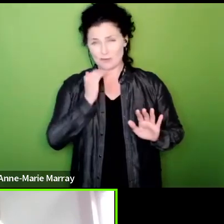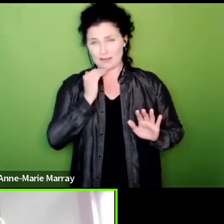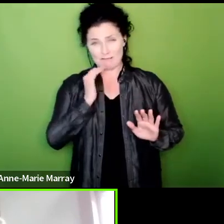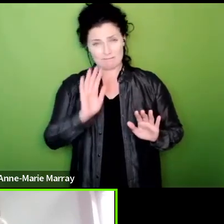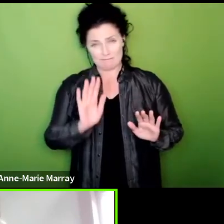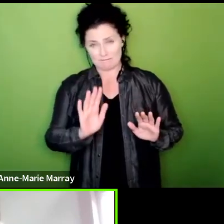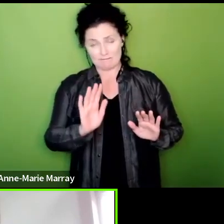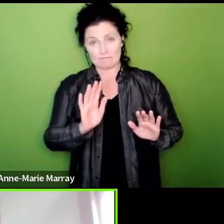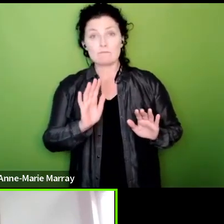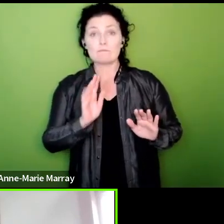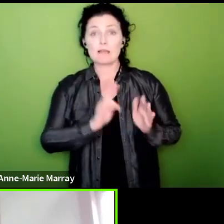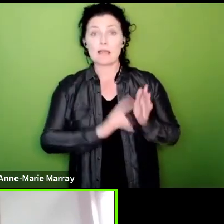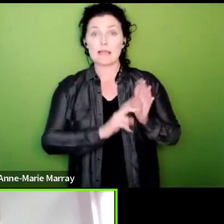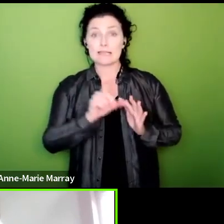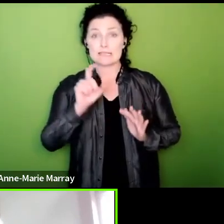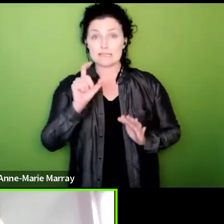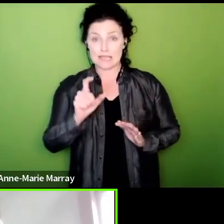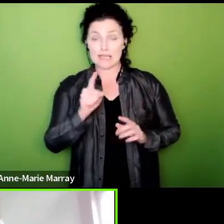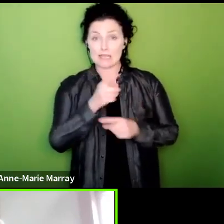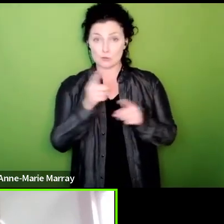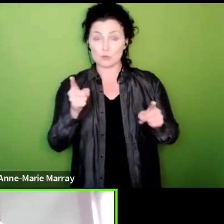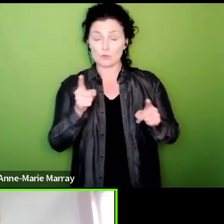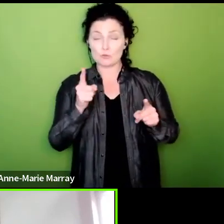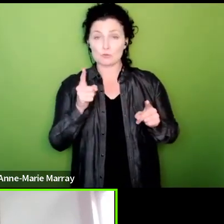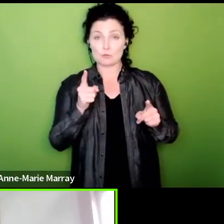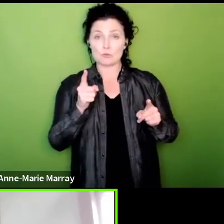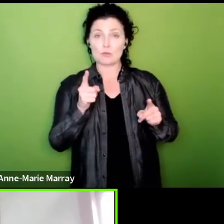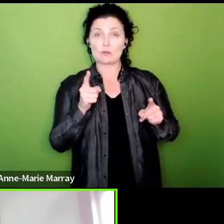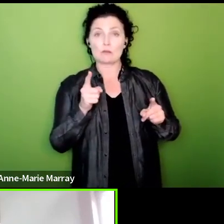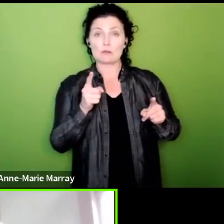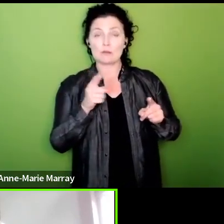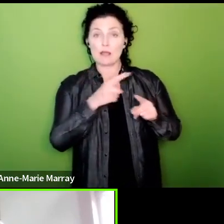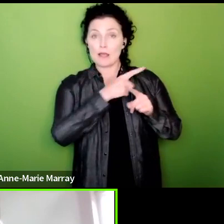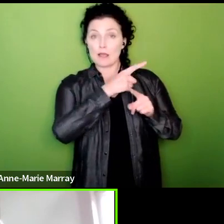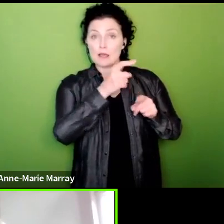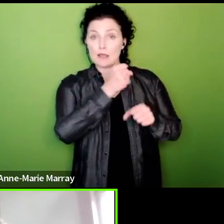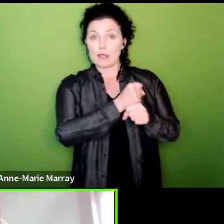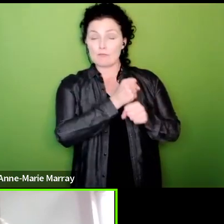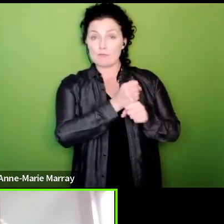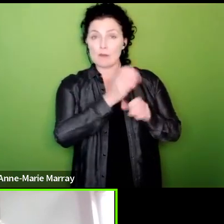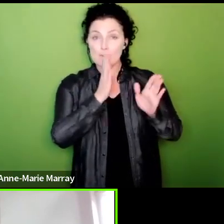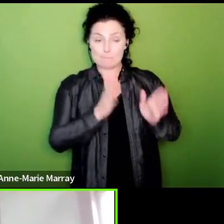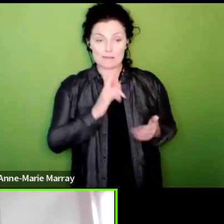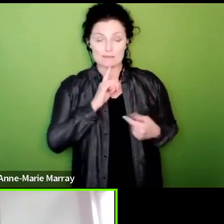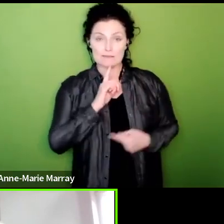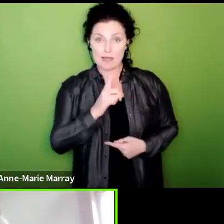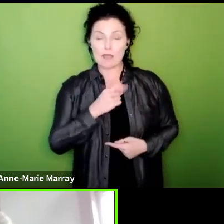NEC and I'm sure for all members is they must put on the table a commitment that there is more money